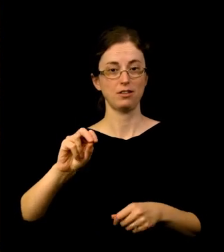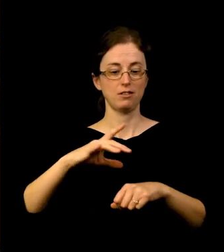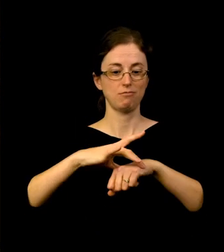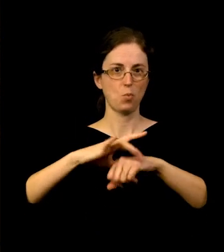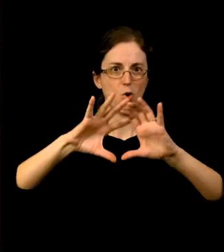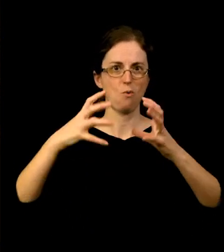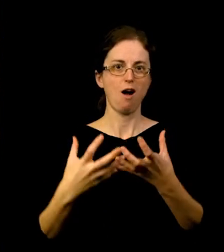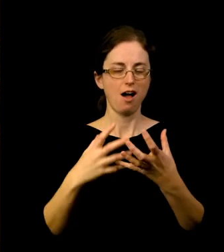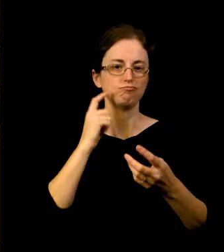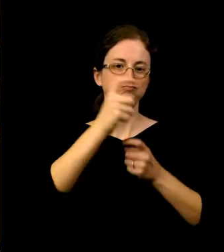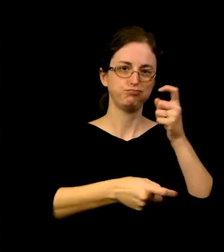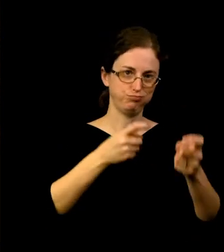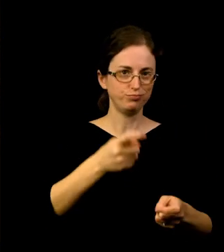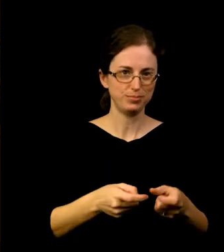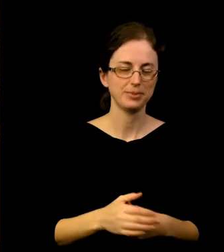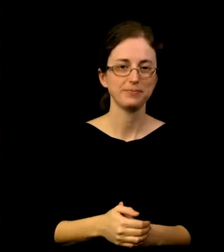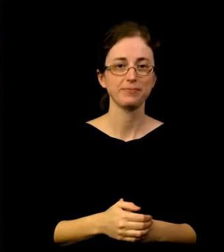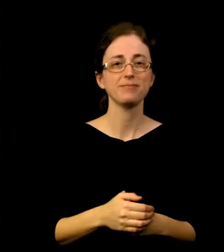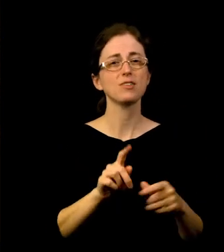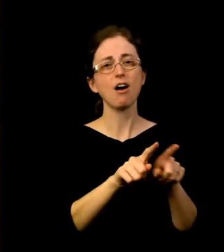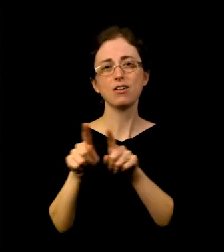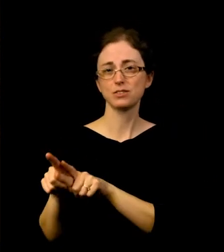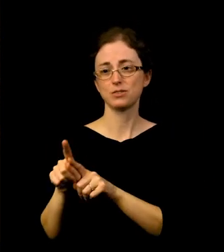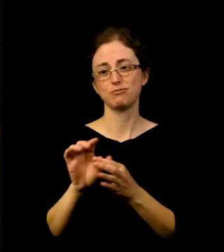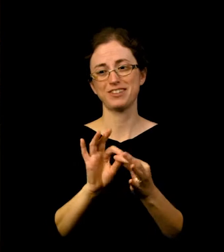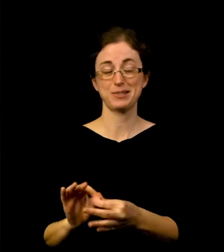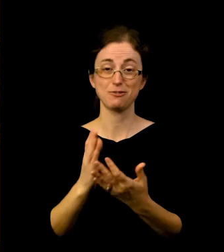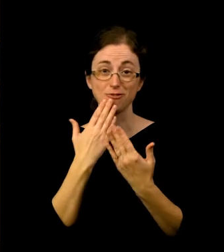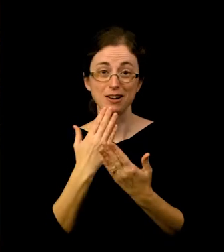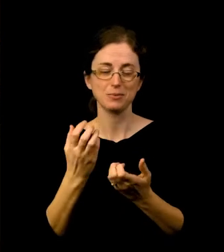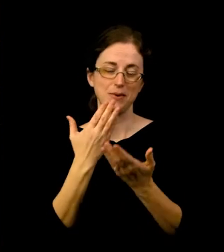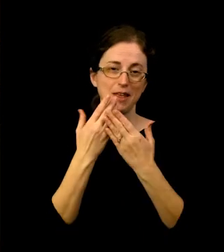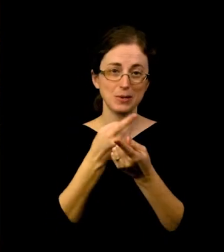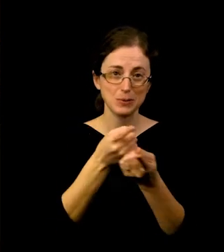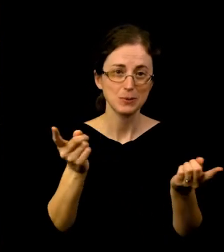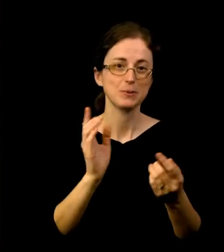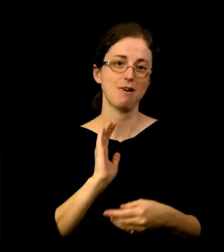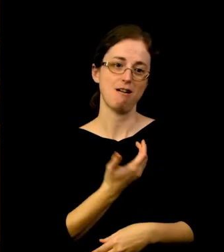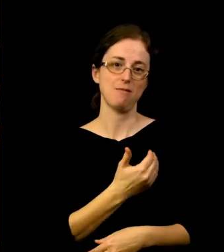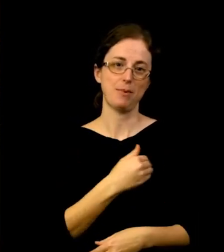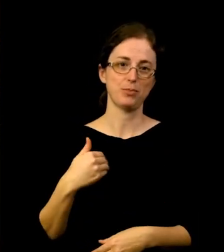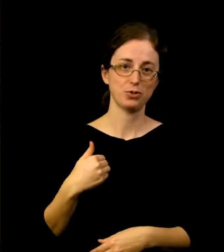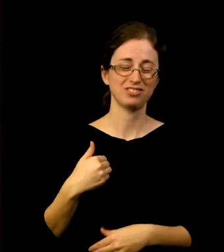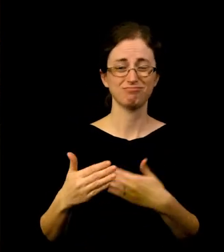And in the spirit of gratitude, I would like to thank you, our members, for your loyalty despite closures and limits on attendance.